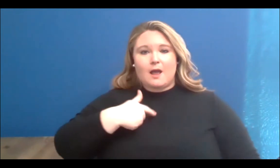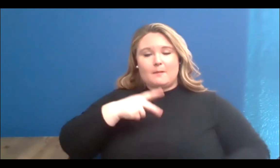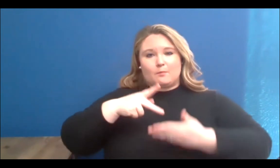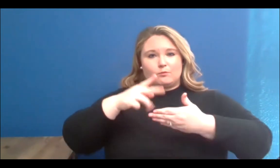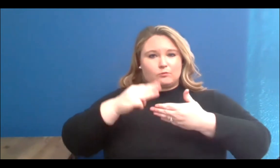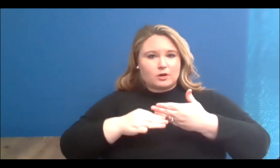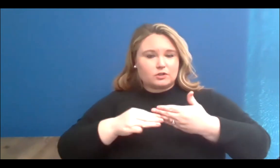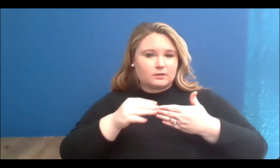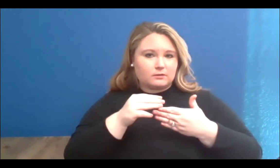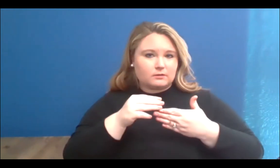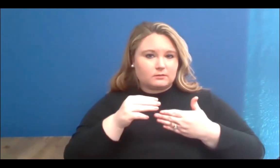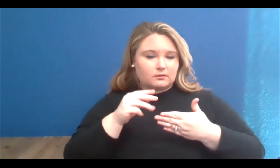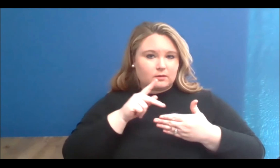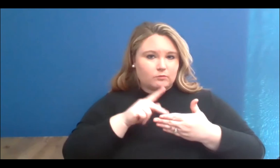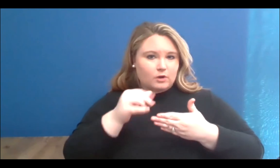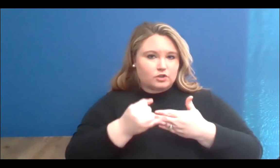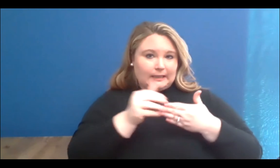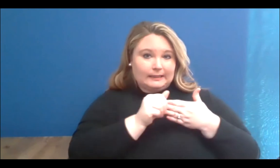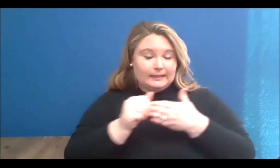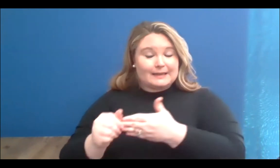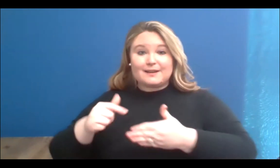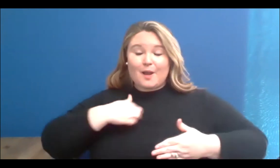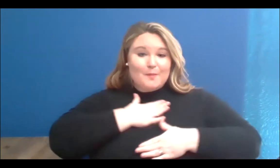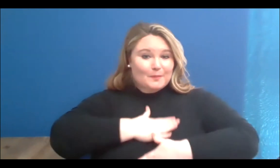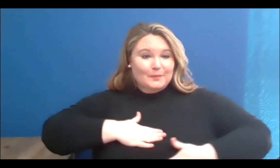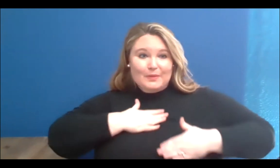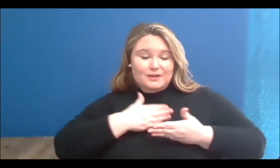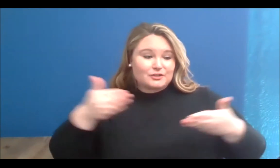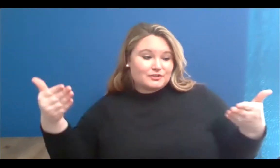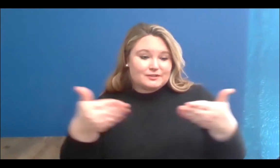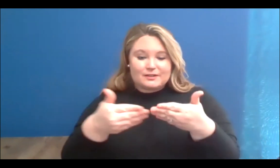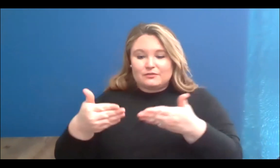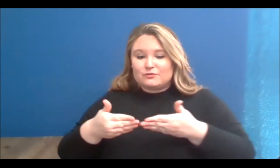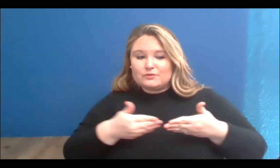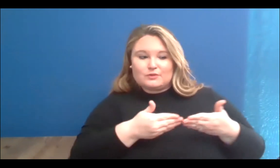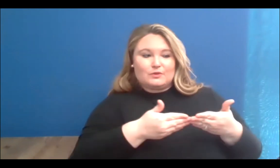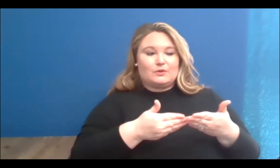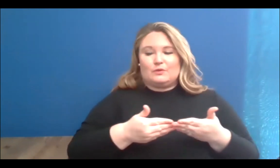It is with great pleasure that I introduce our facilitator in today's space for the workshop, Paola Gomez.